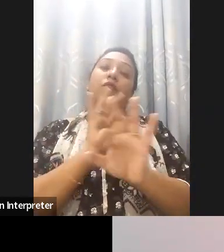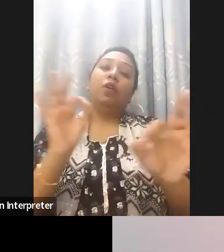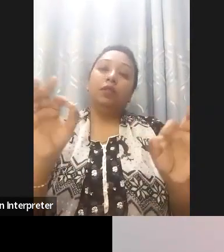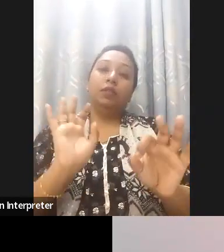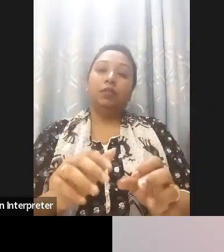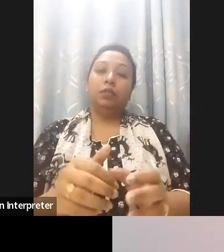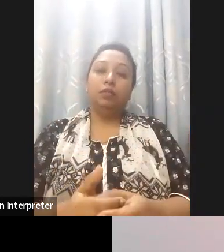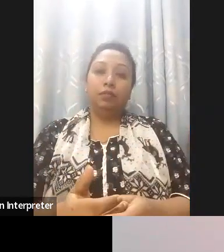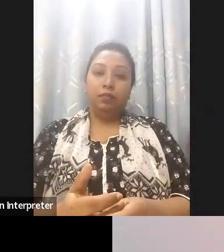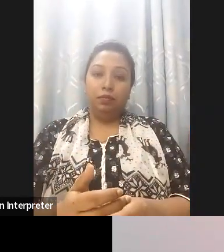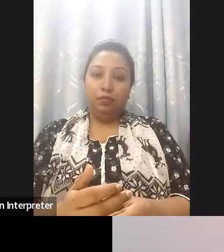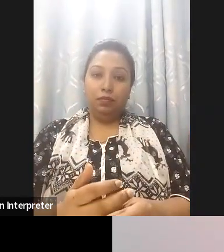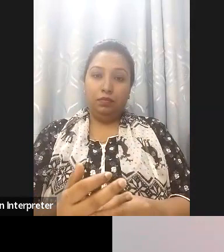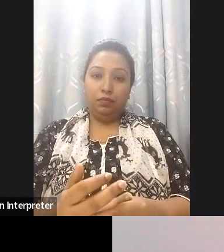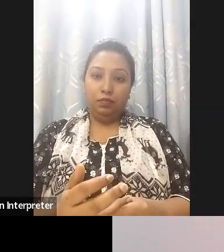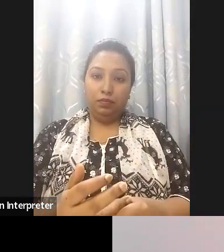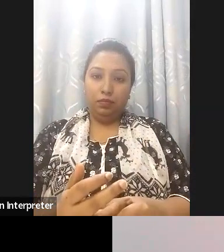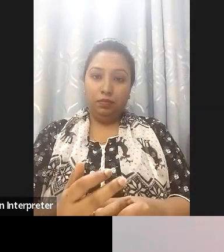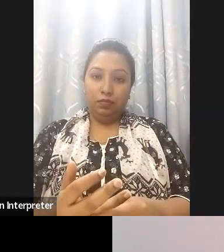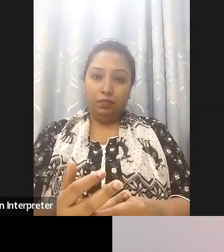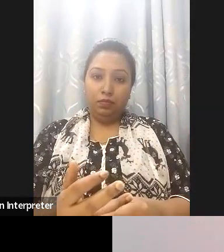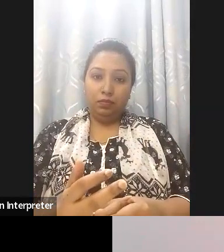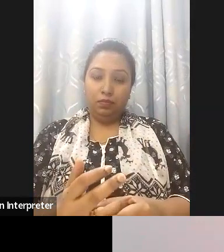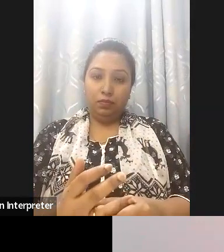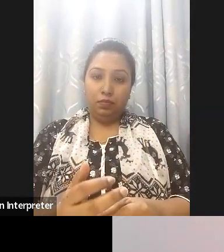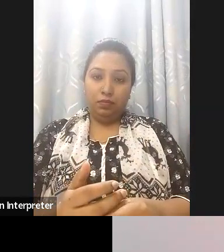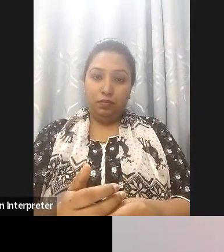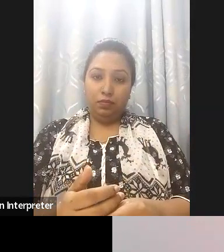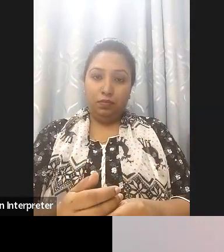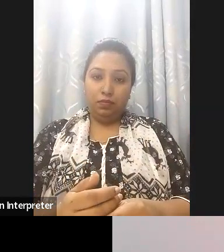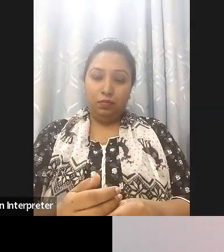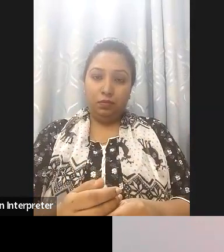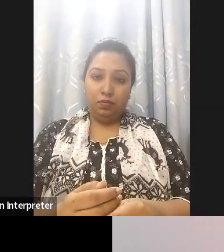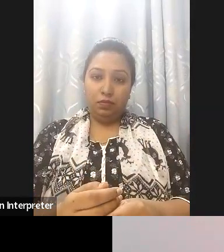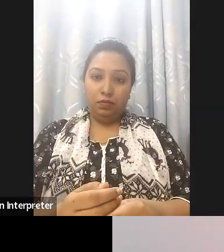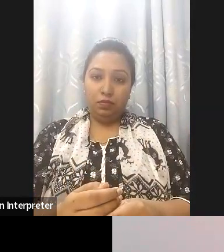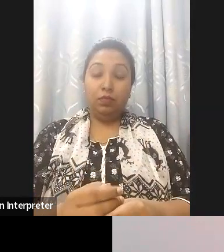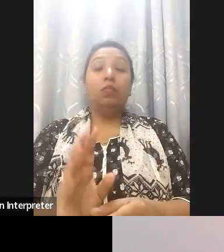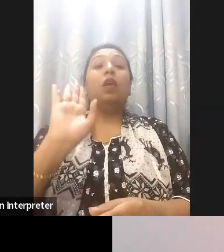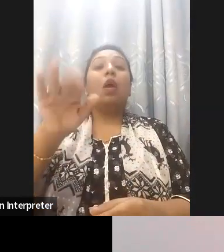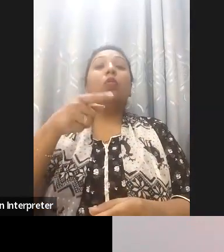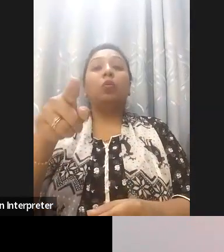I mean of course at the end if you need any, if you have any questions inquiries or any